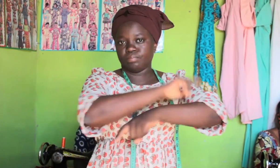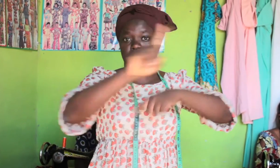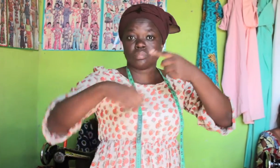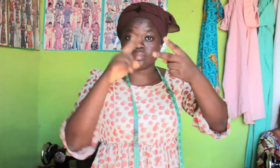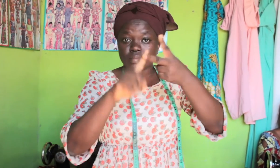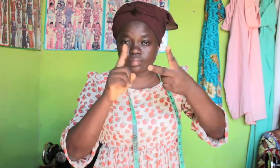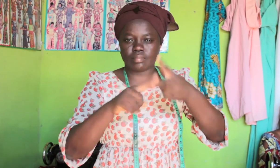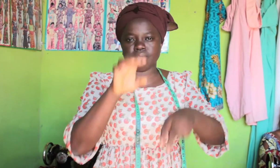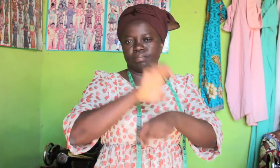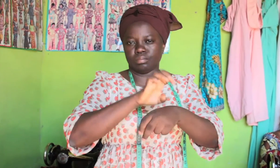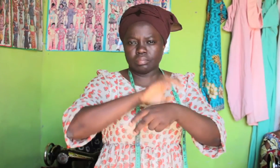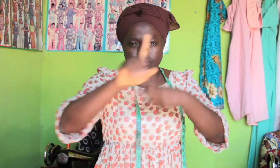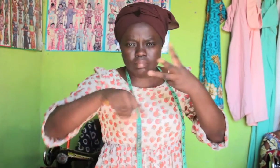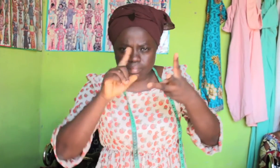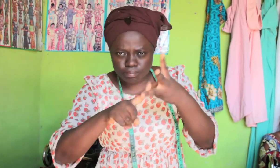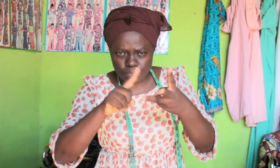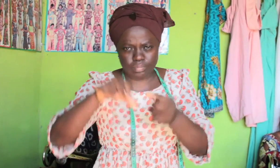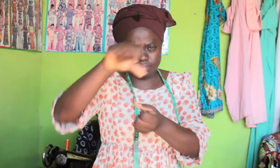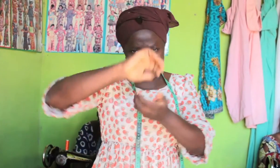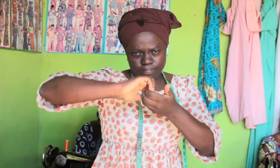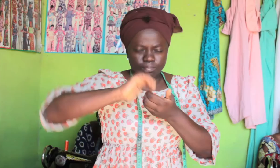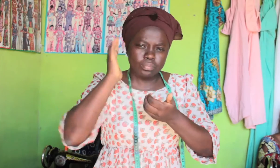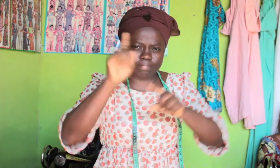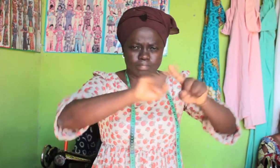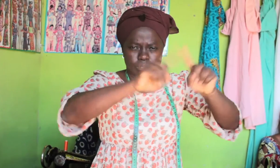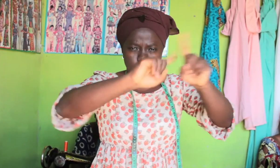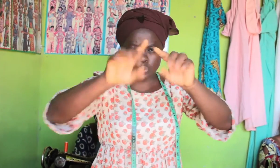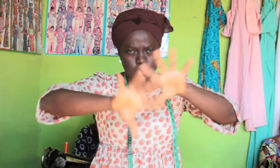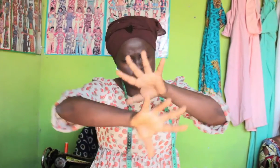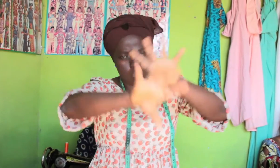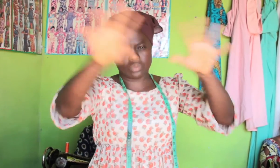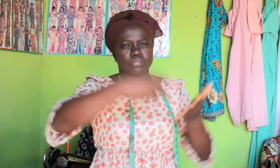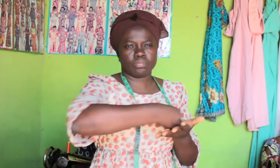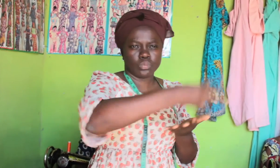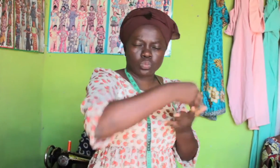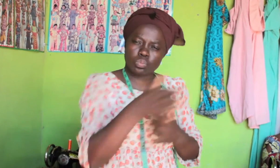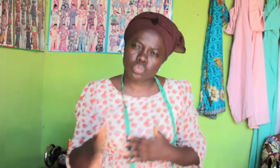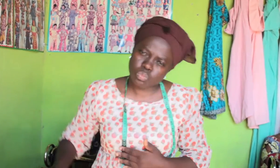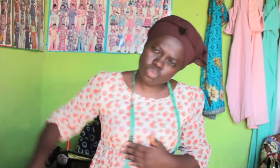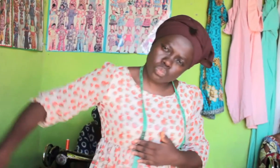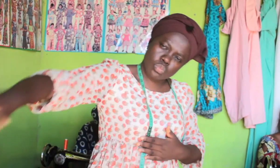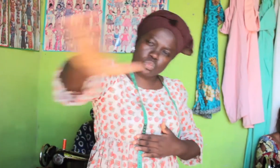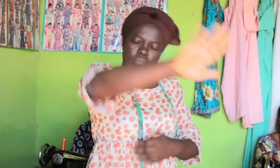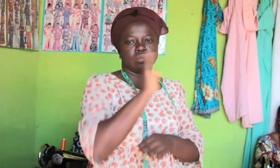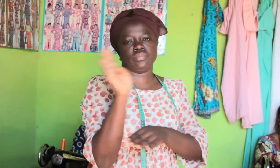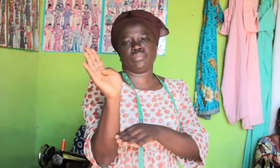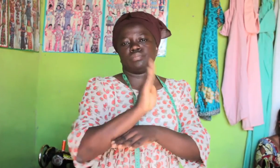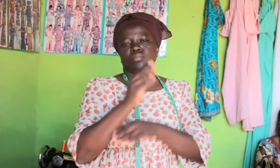We distribute them at schools, churches, and various Deaf associations. These masks are